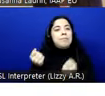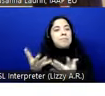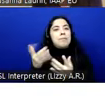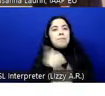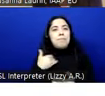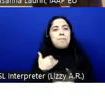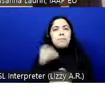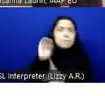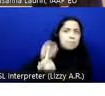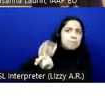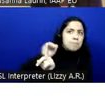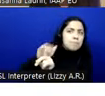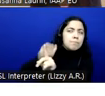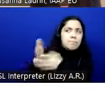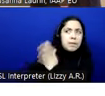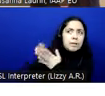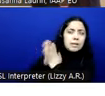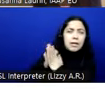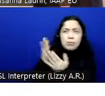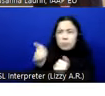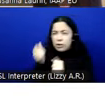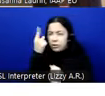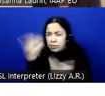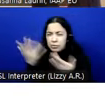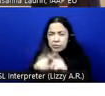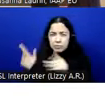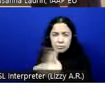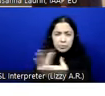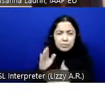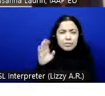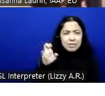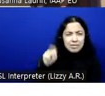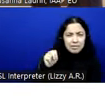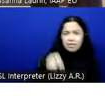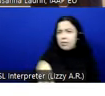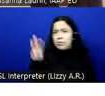other people to understand the differences between the EN and the WCAG and how does the monitoring